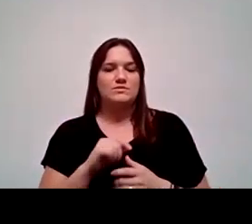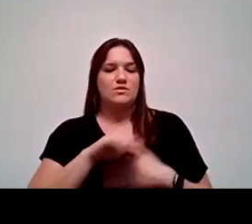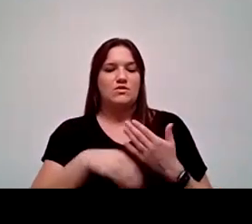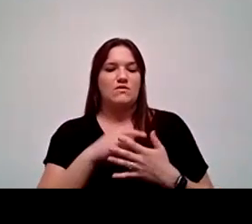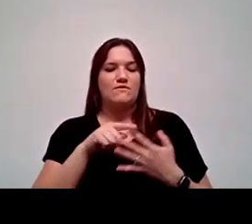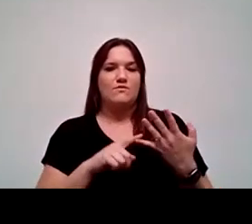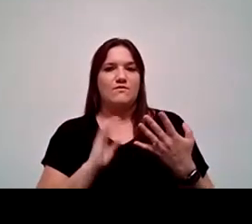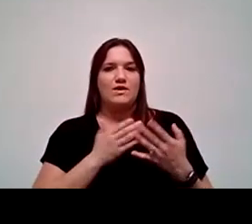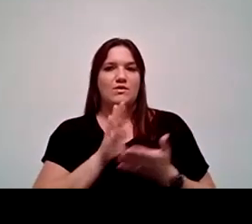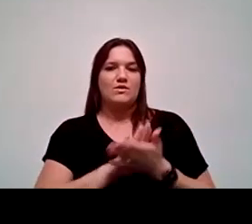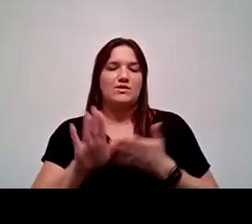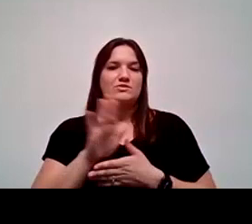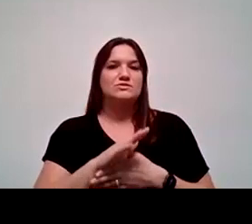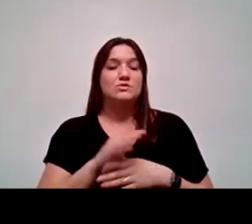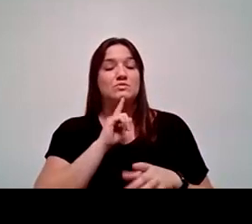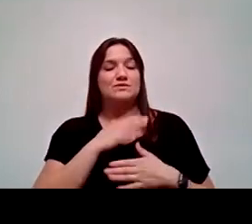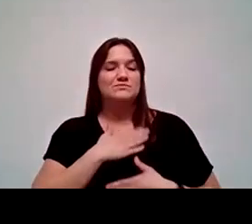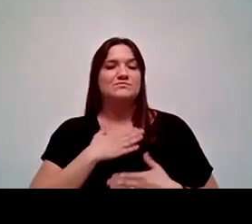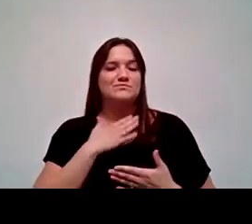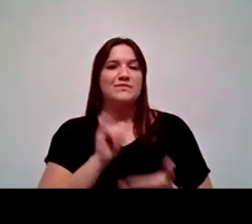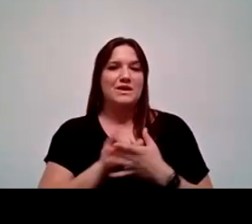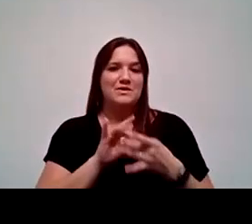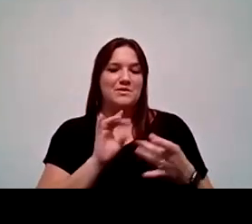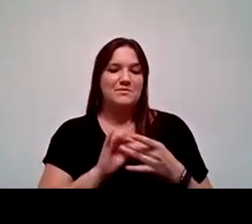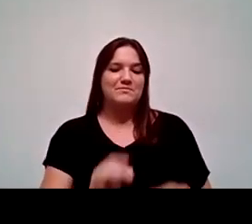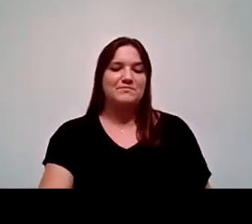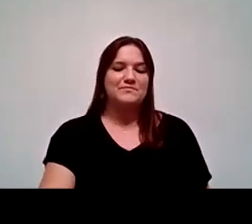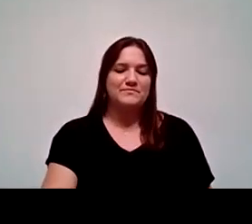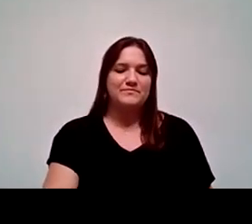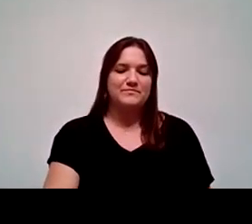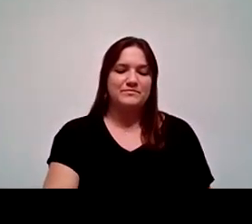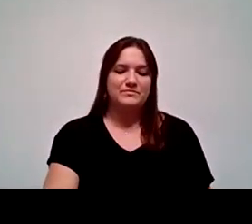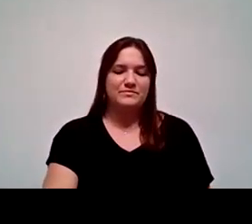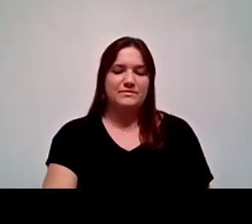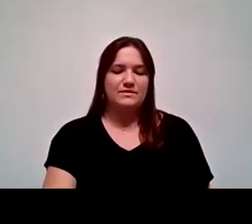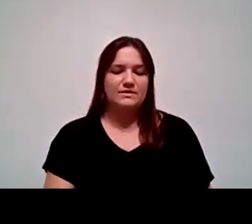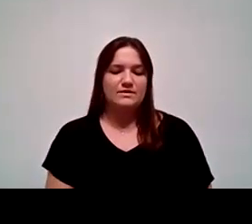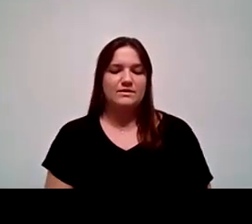So I really appreciated that comment and that sentiment. And we’ll continue on with Dr.